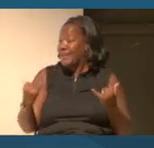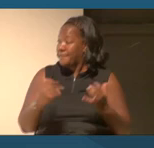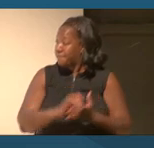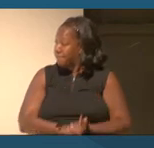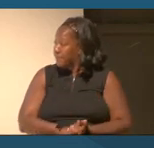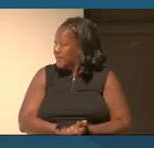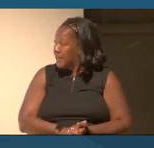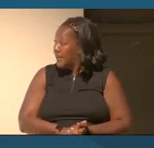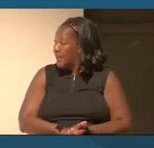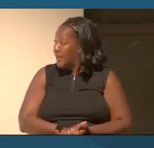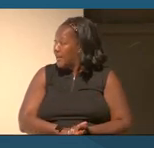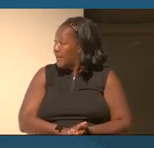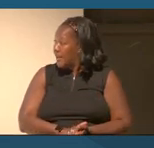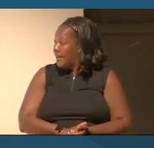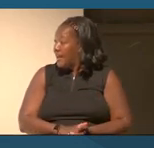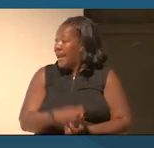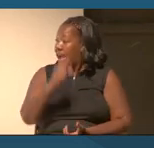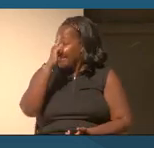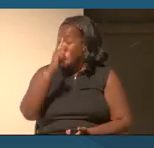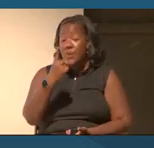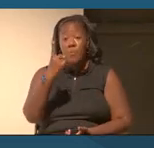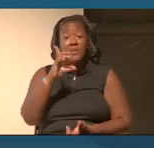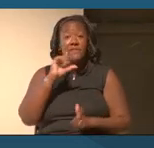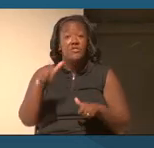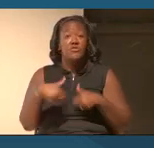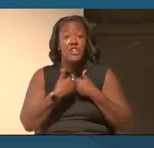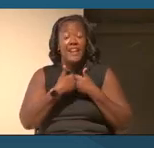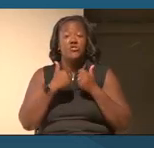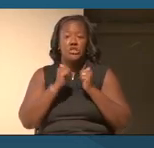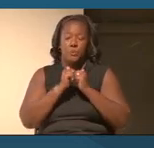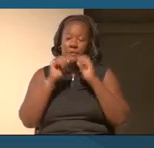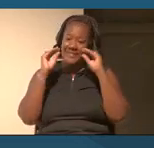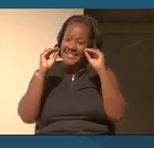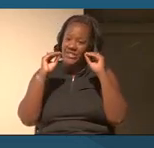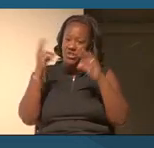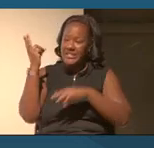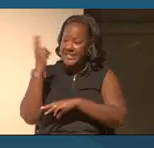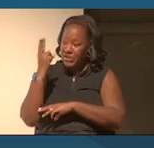I think one of the challenges about teaching history is that oftentimes, it's really so